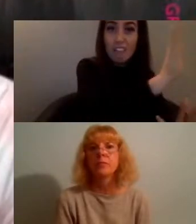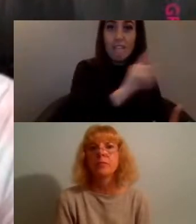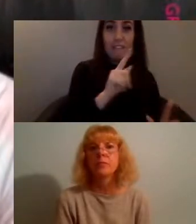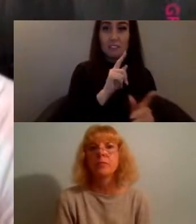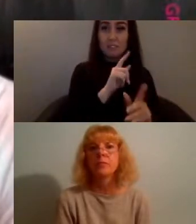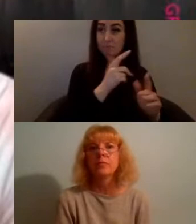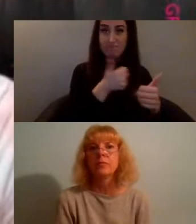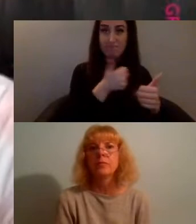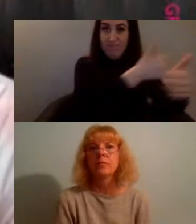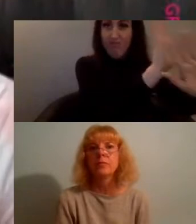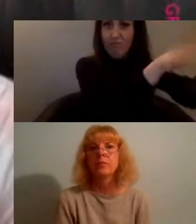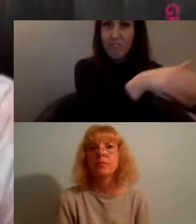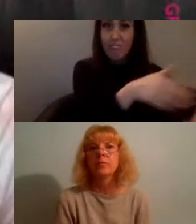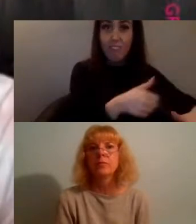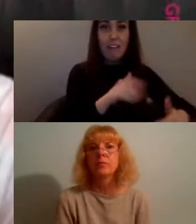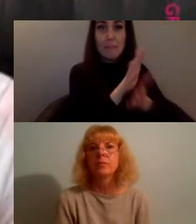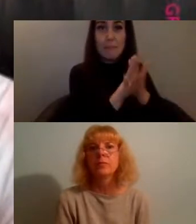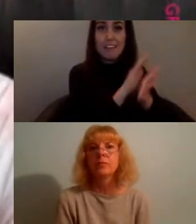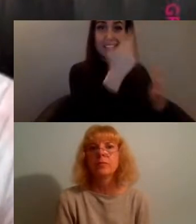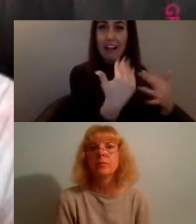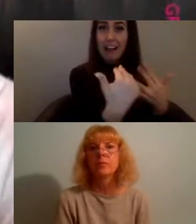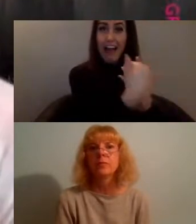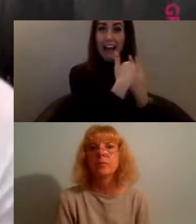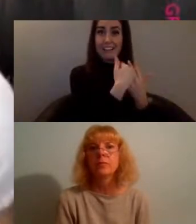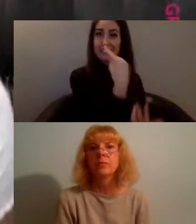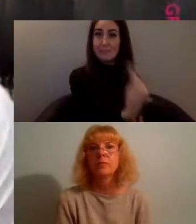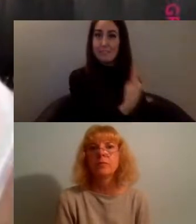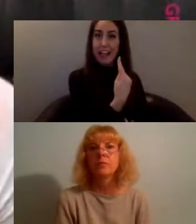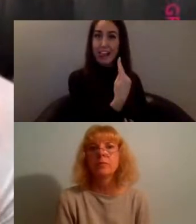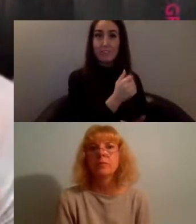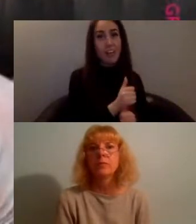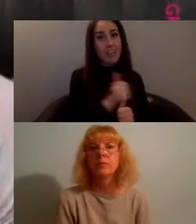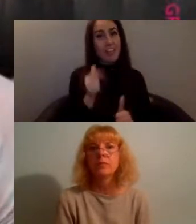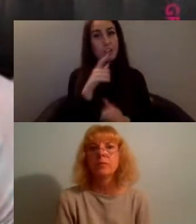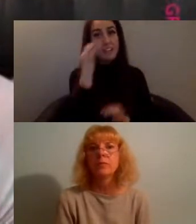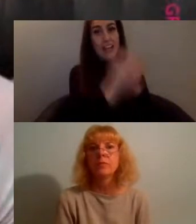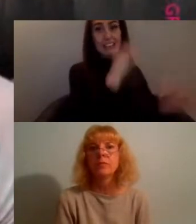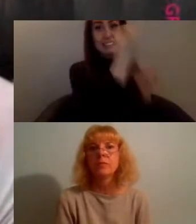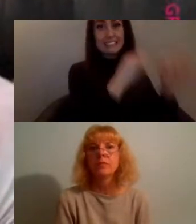think about what actually they're doing and the thing I love about making your own domains